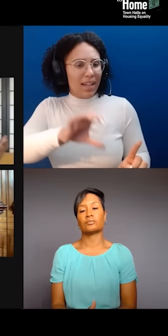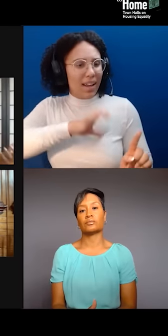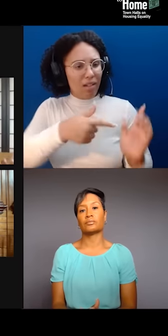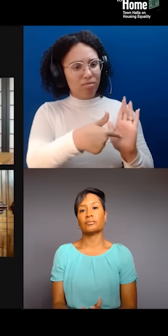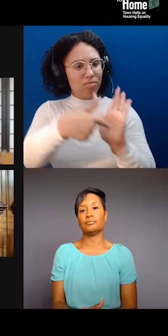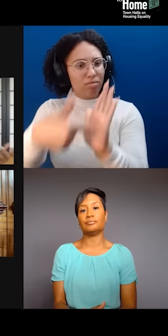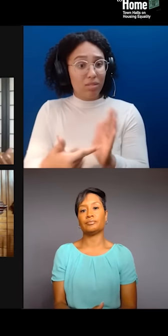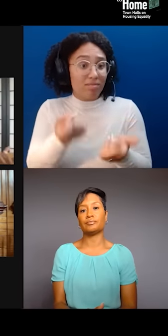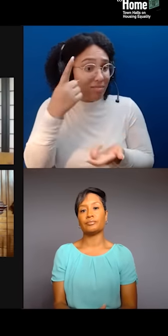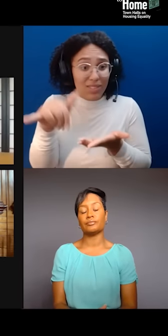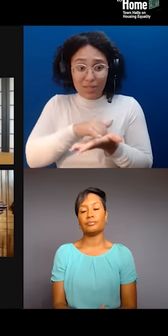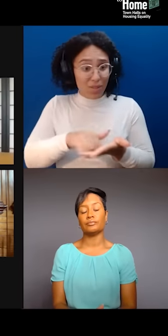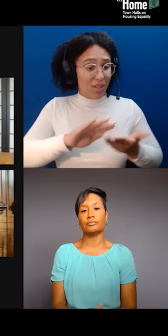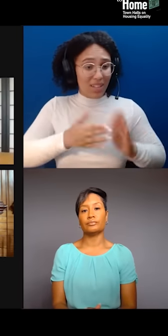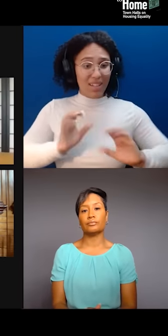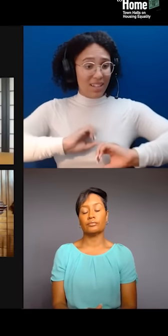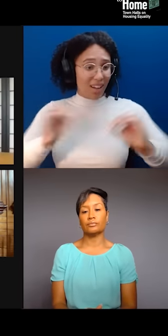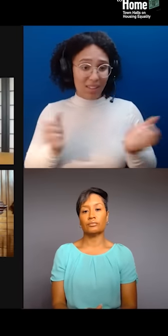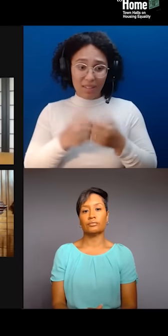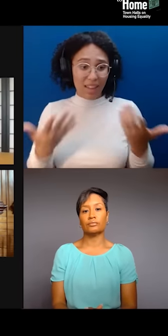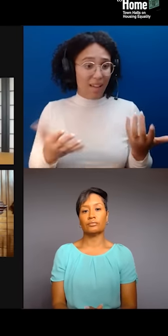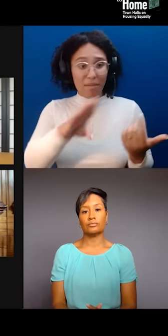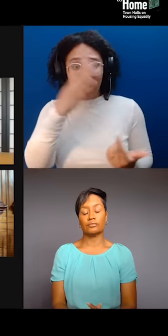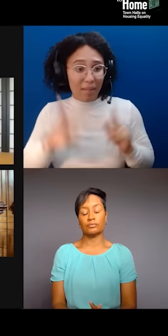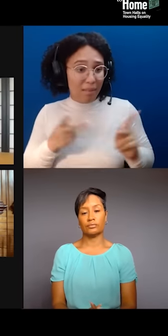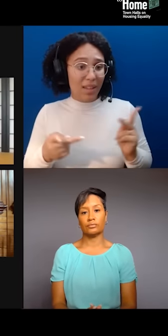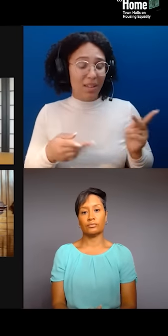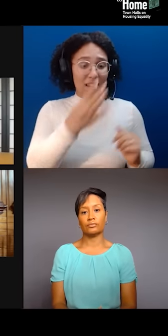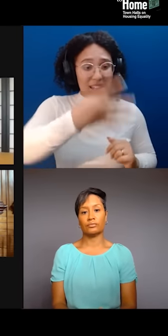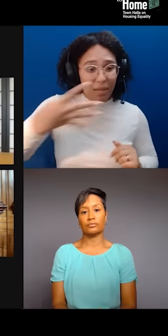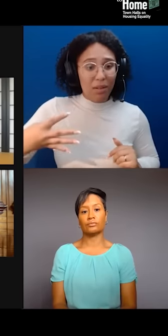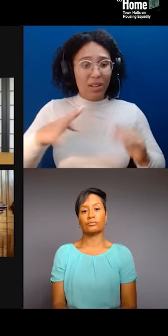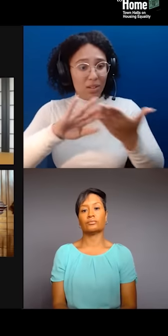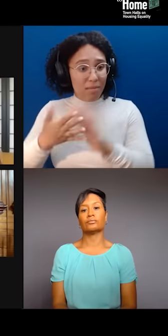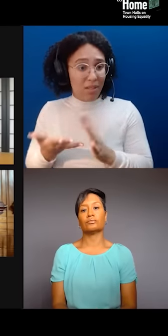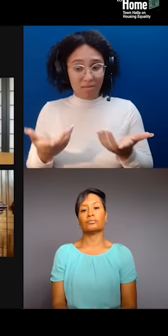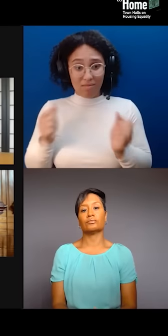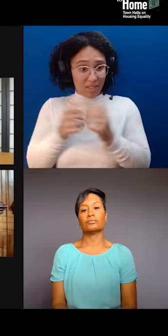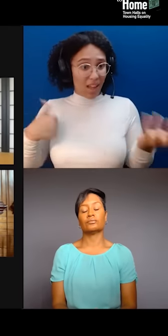communities, people's diasporas. And unfortunately, the whitewashing that, again,